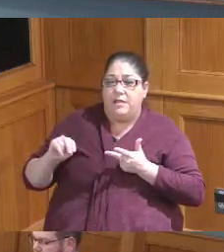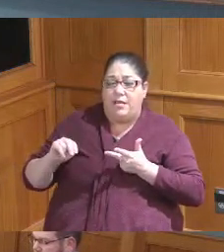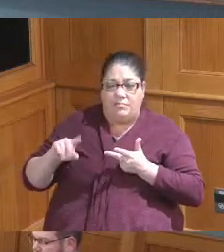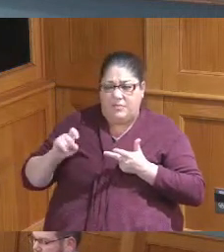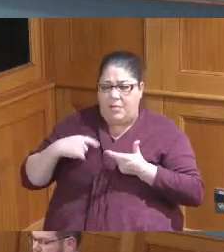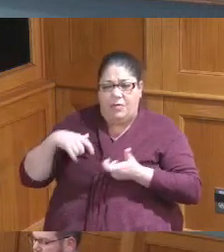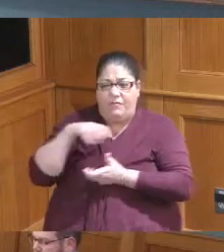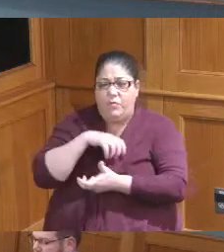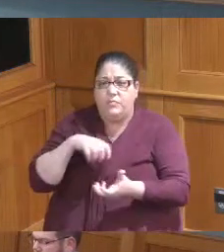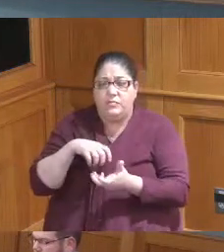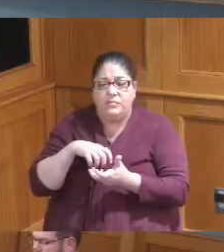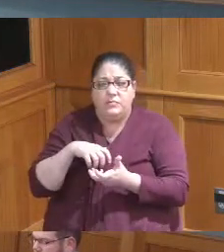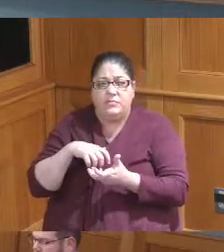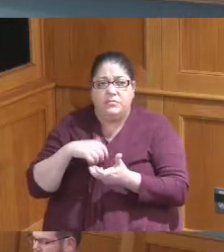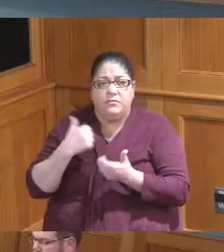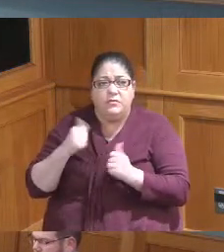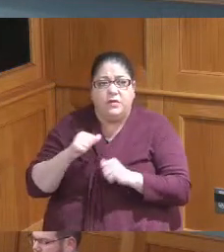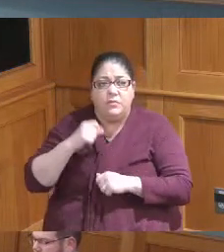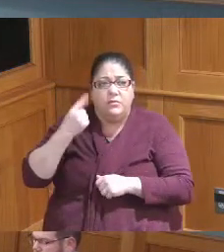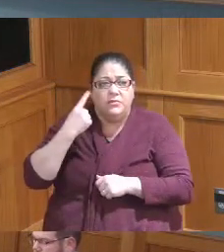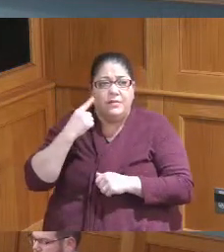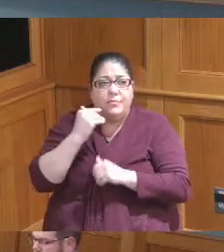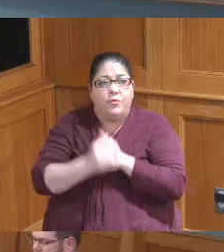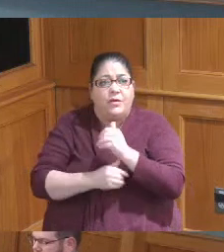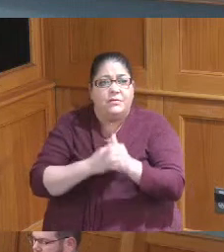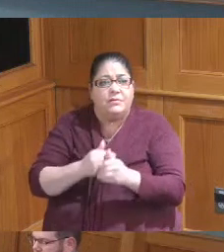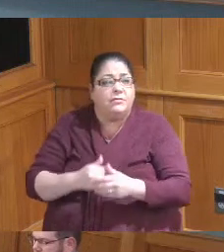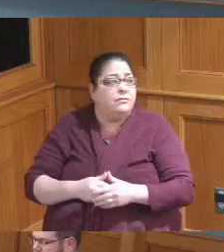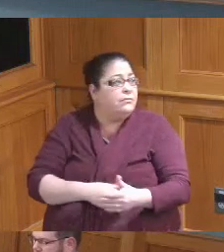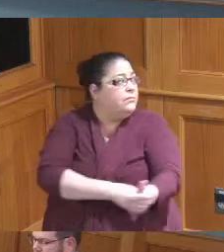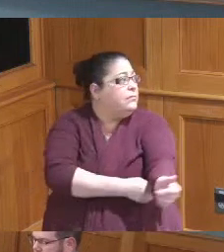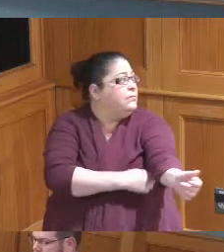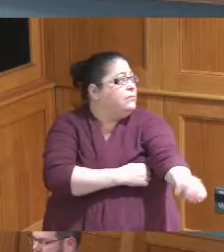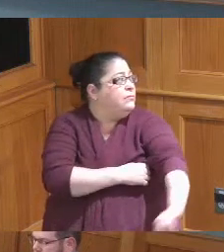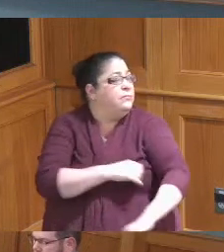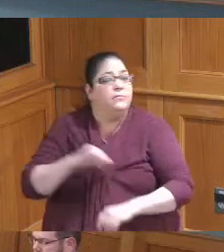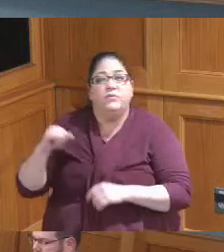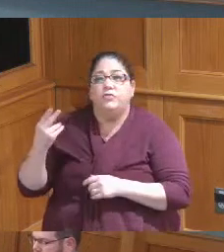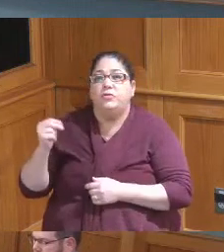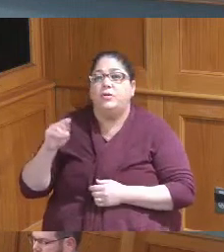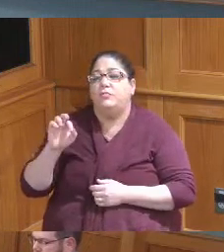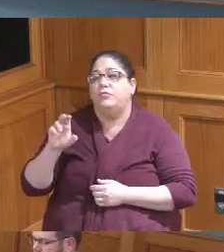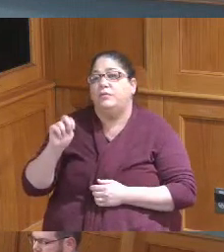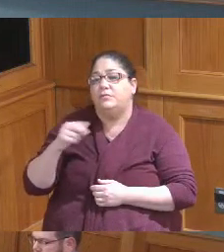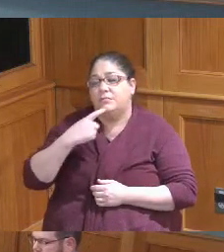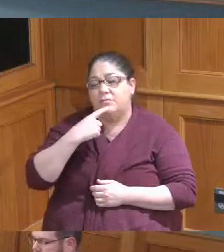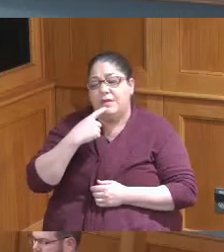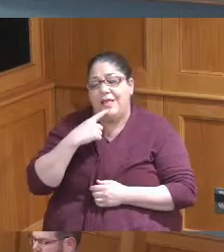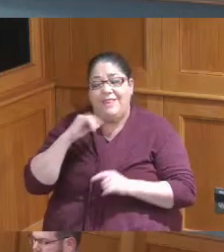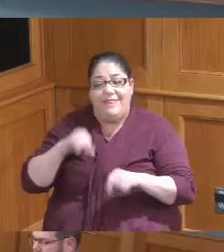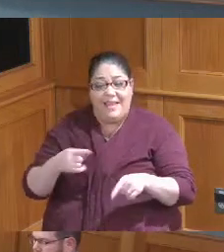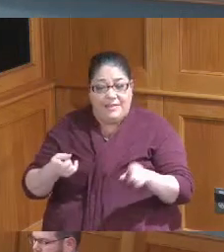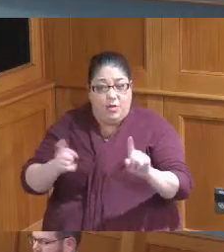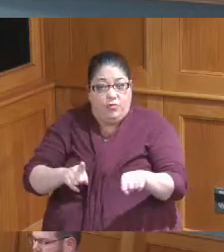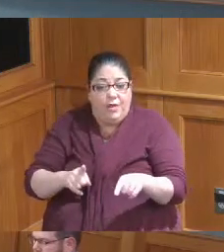I'm just trying to understand the process this particular agreement is just the counties stream